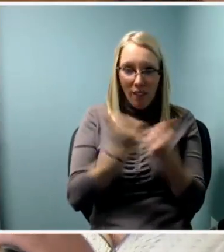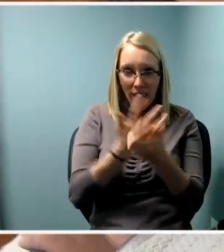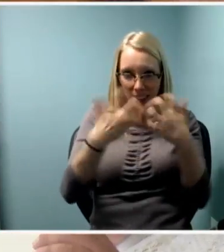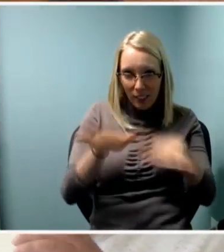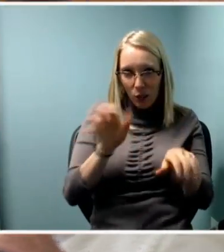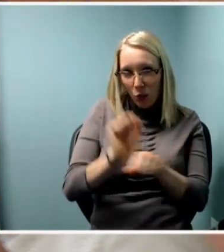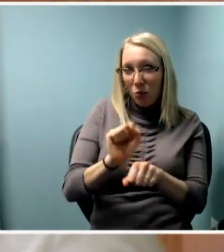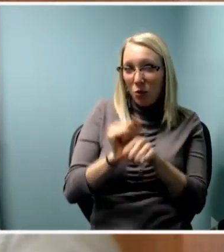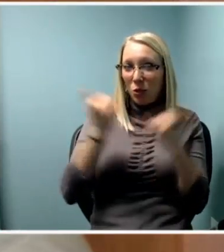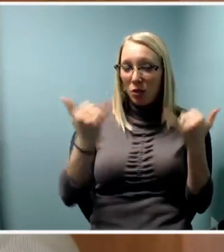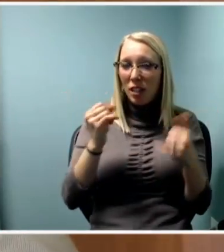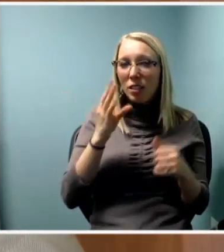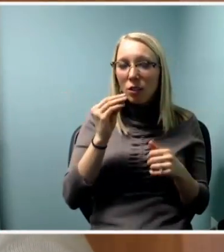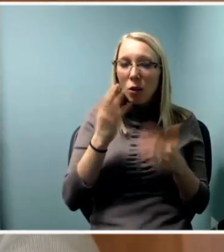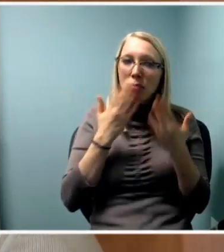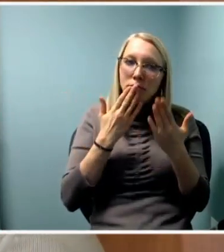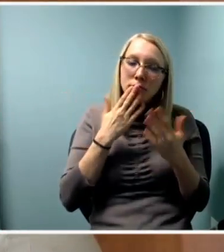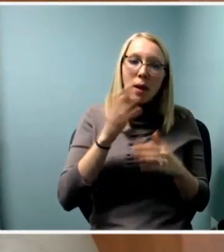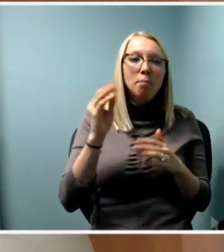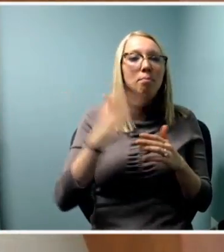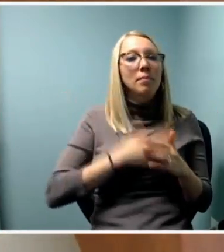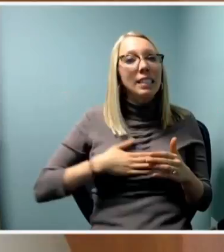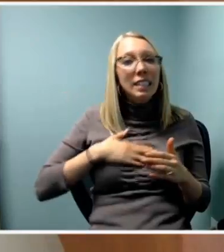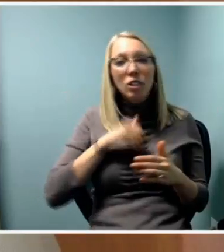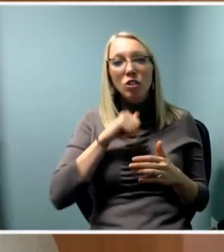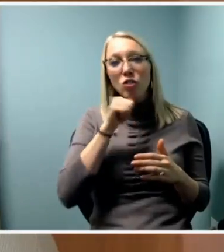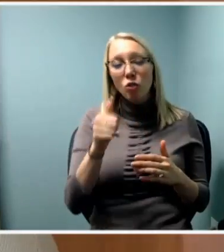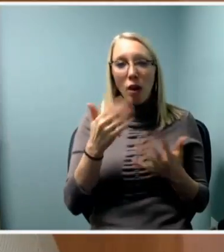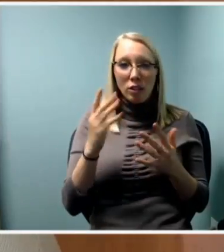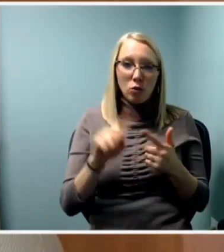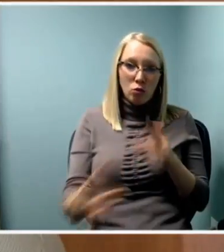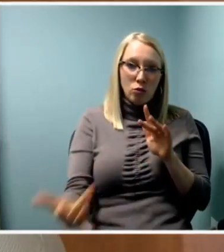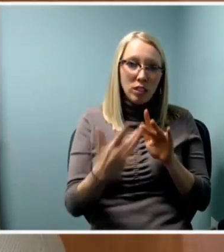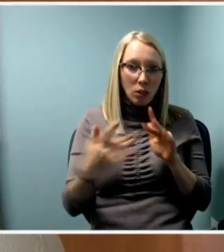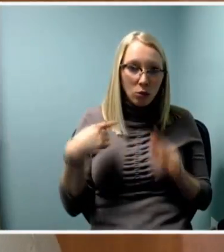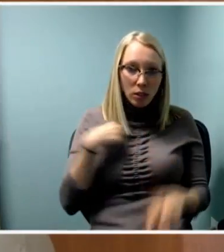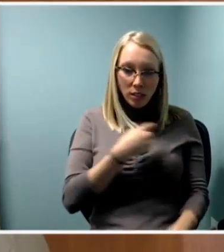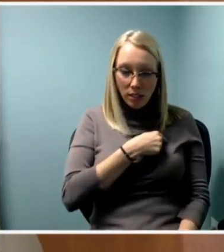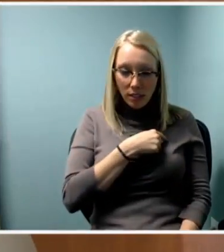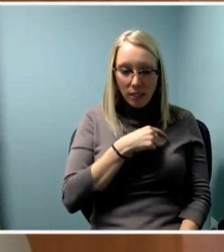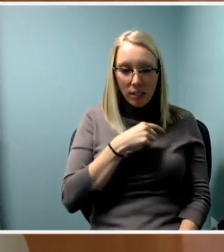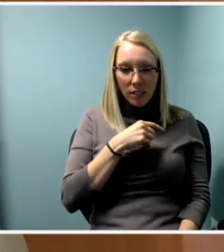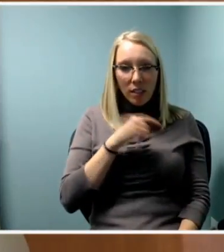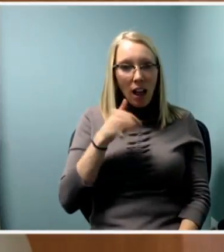Please, please, please don't hesitate to reach out to us. Like I said, we have this documentation,